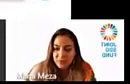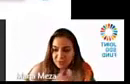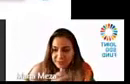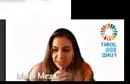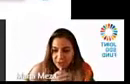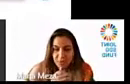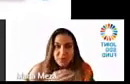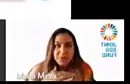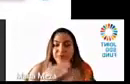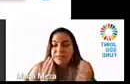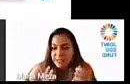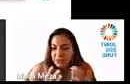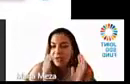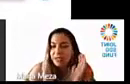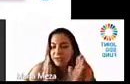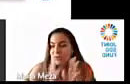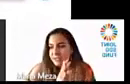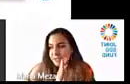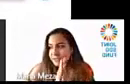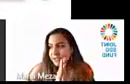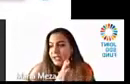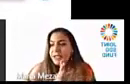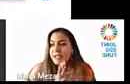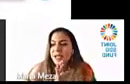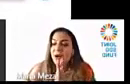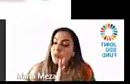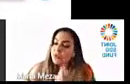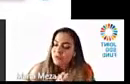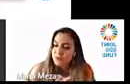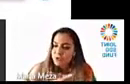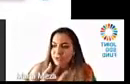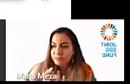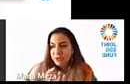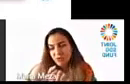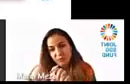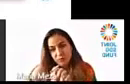innovation that is something as a differentiator is something interesting and that is also a responsible use of